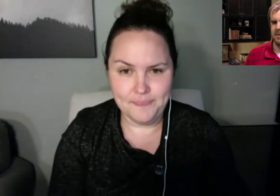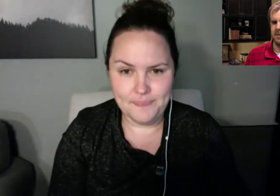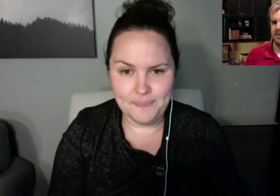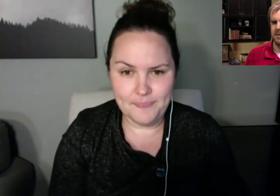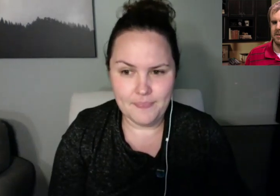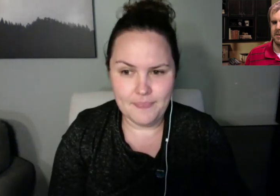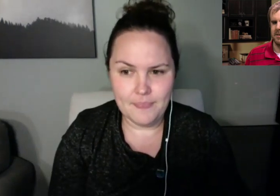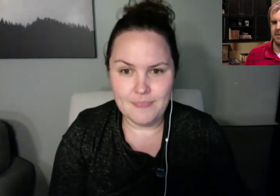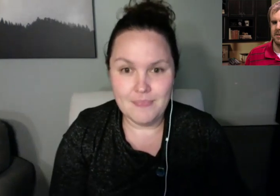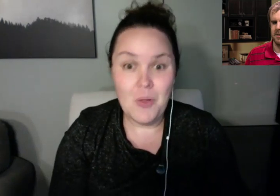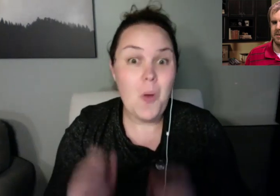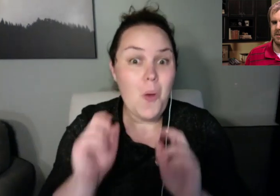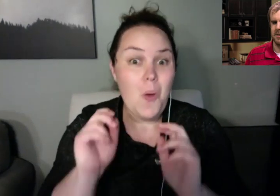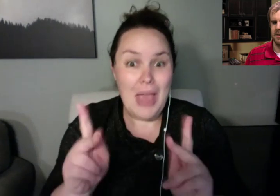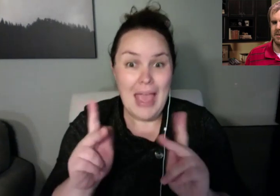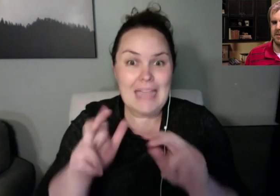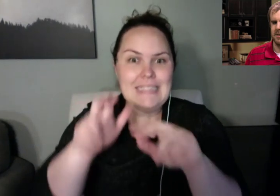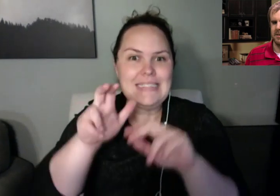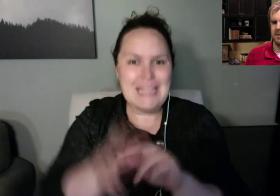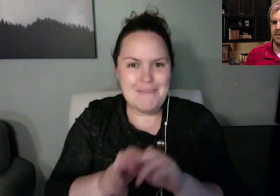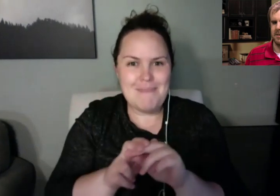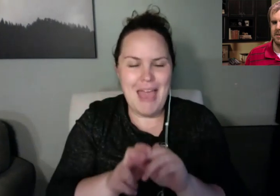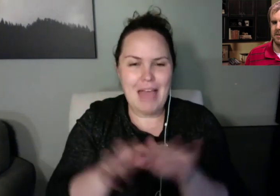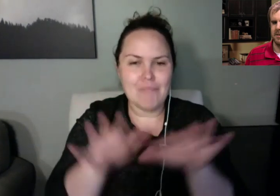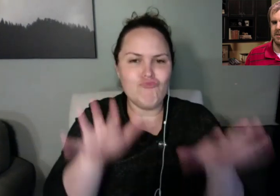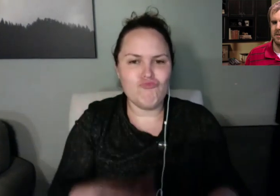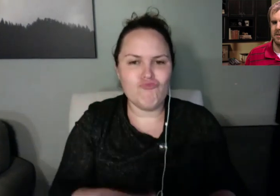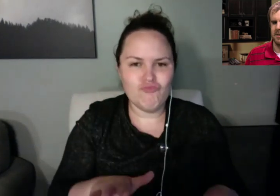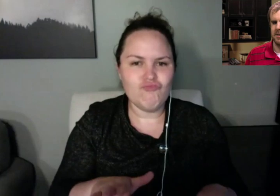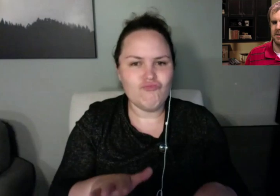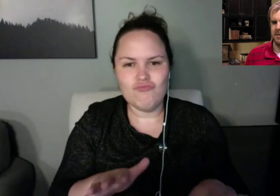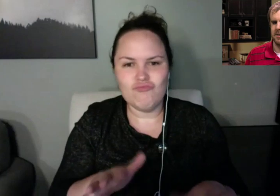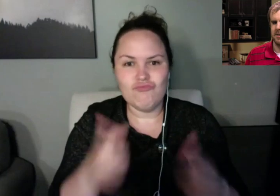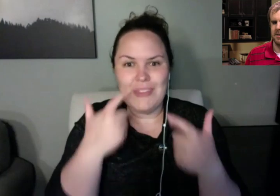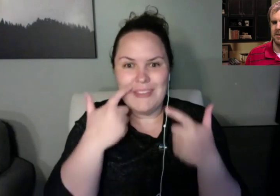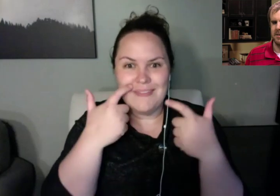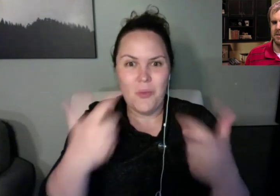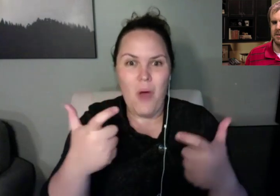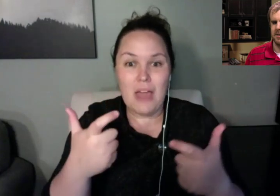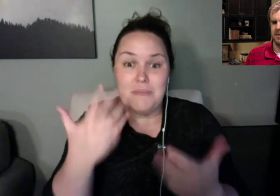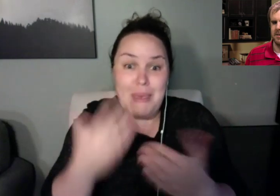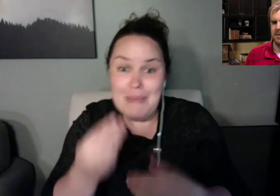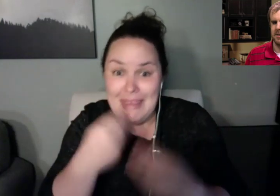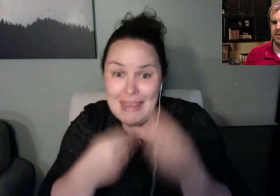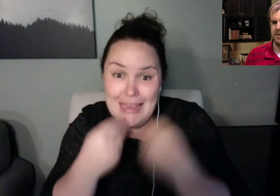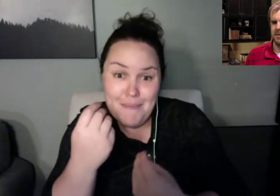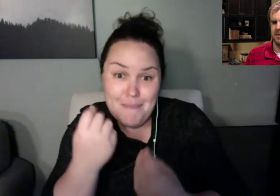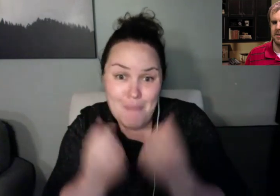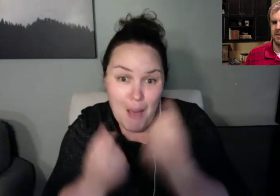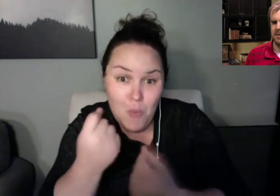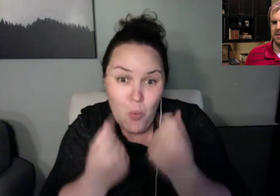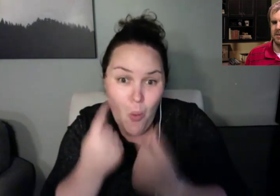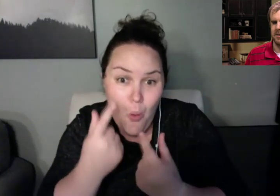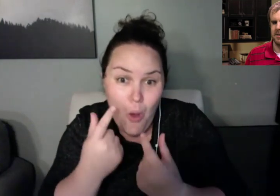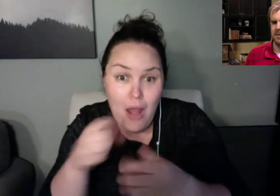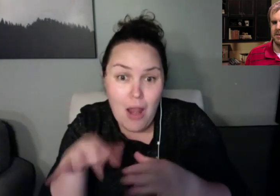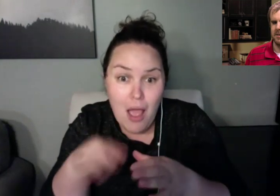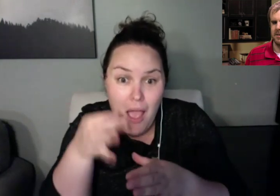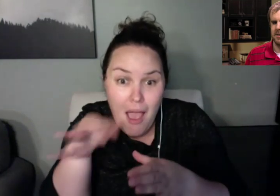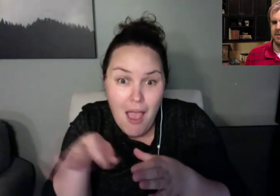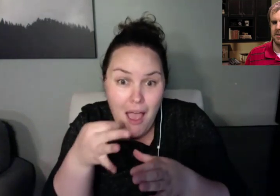Sit back, relax, enjoy some popcorn, and let's watch the movie.